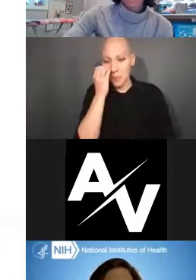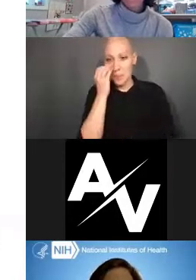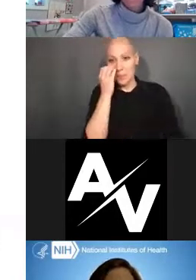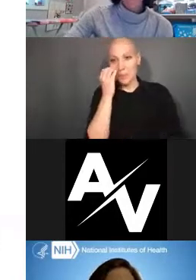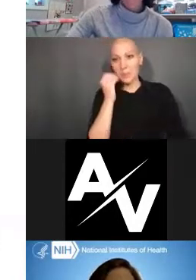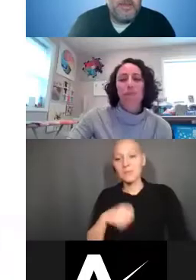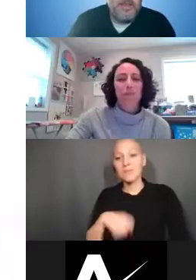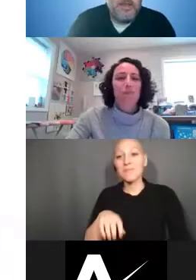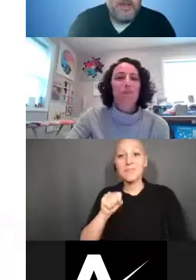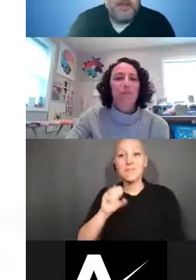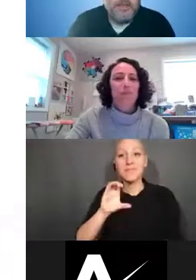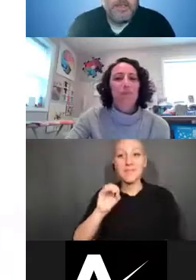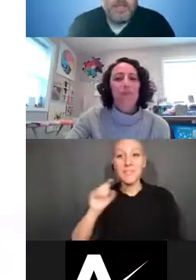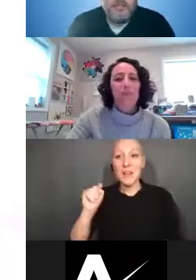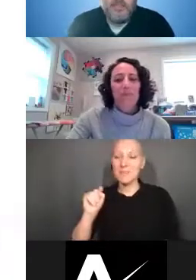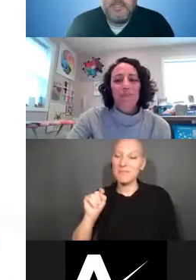Scott Cooper: Okay great. Next slide, please?